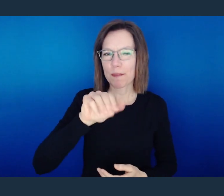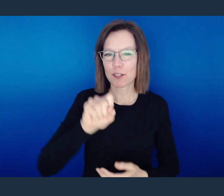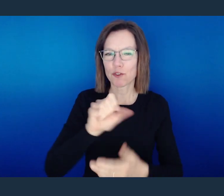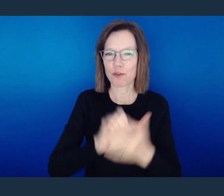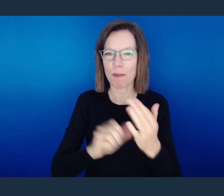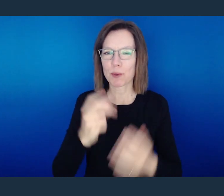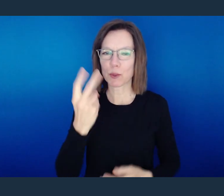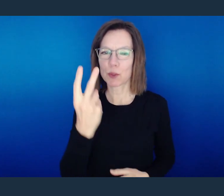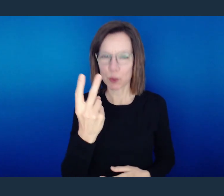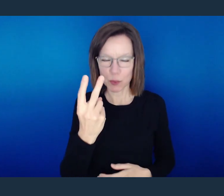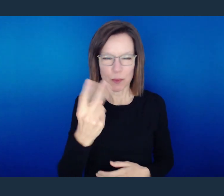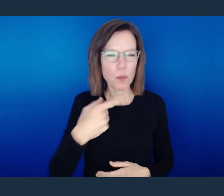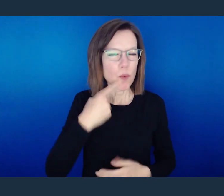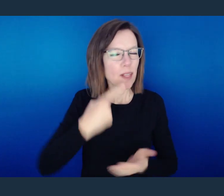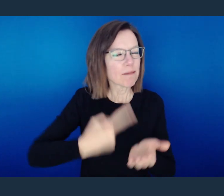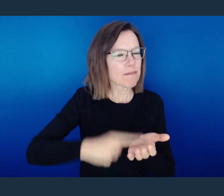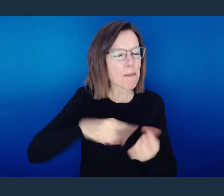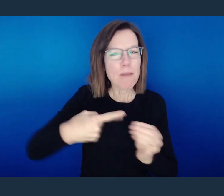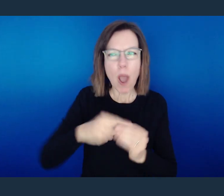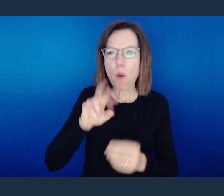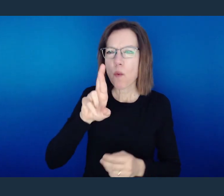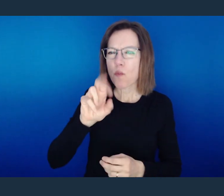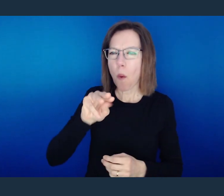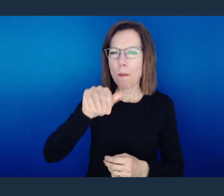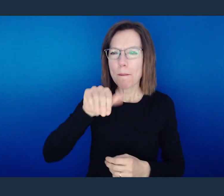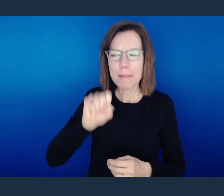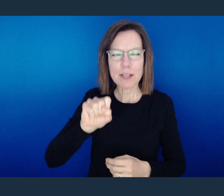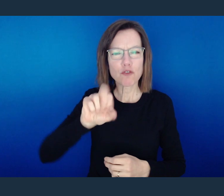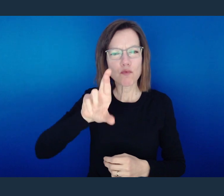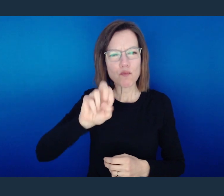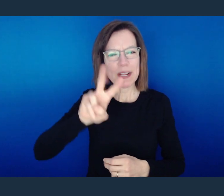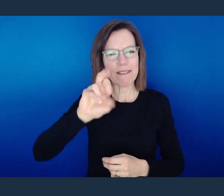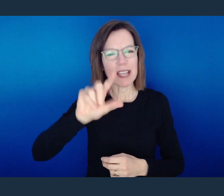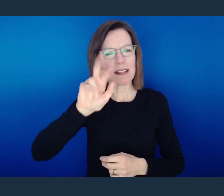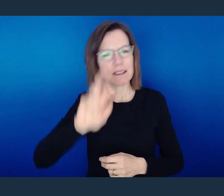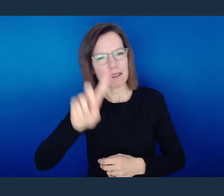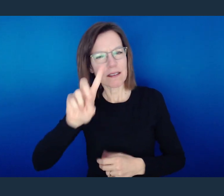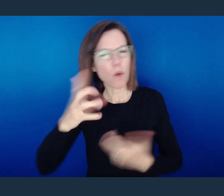We're going to pick up this Romans Revealed series and continue to see what Paul had to say in this letter.